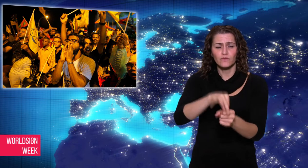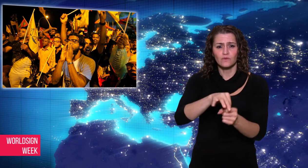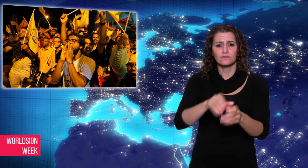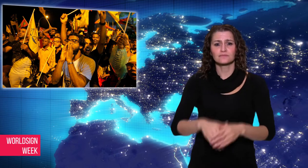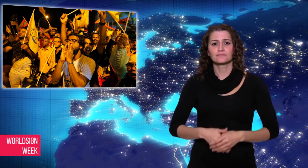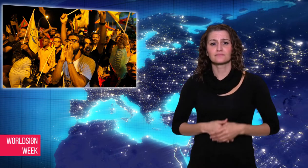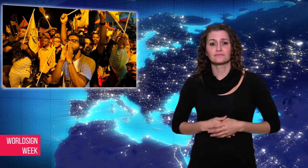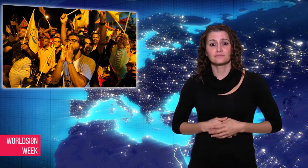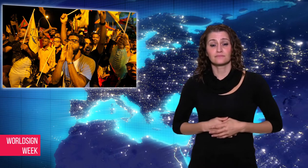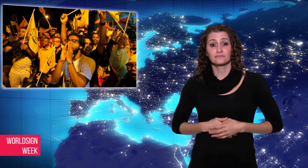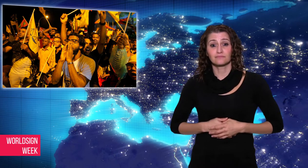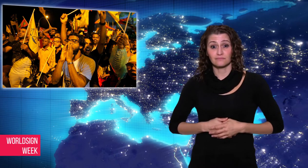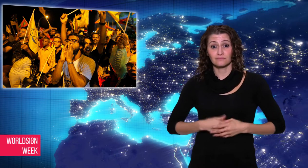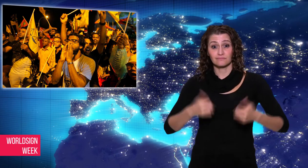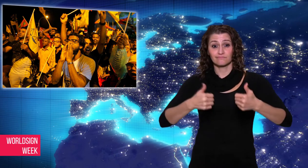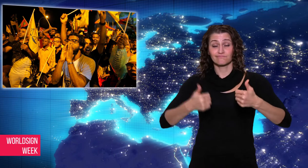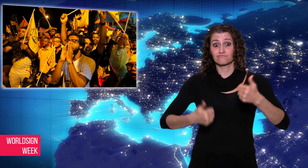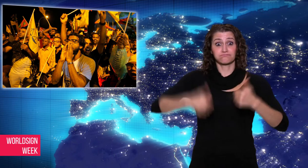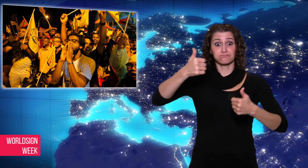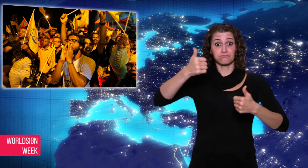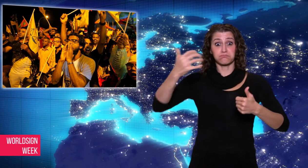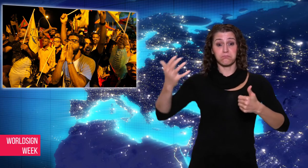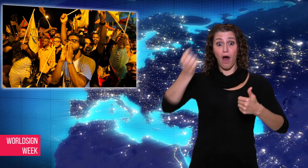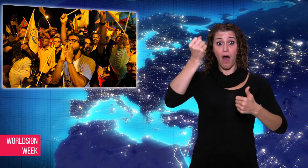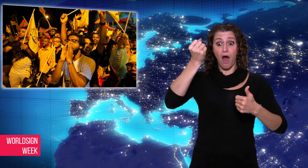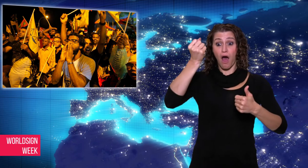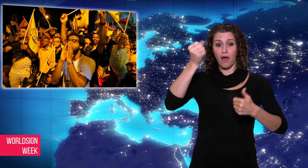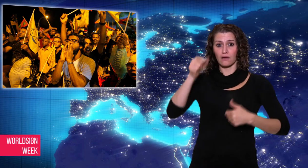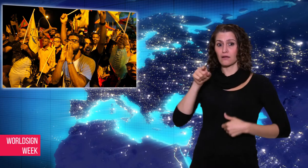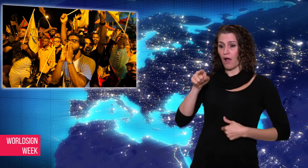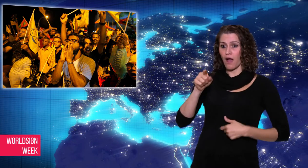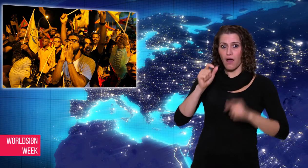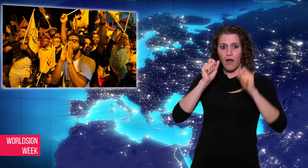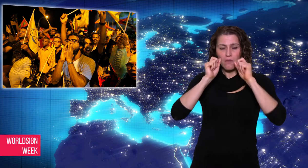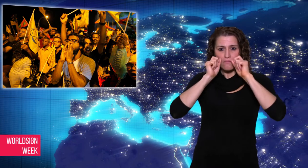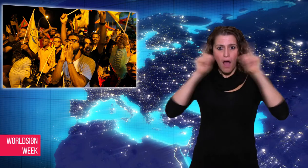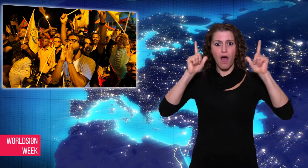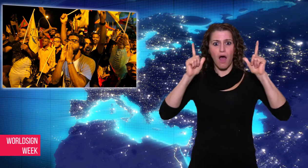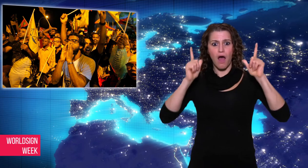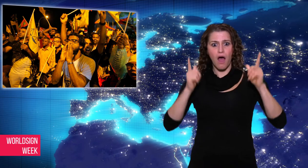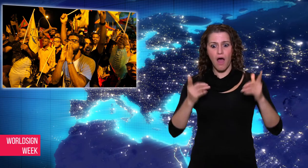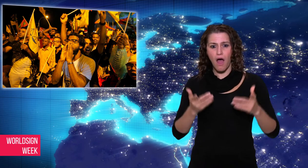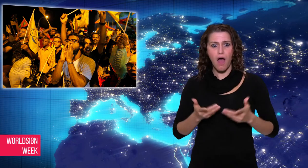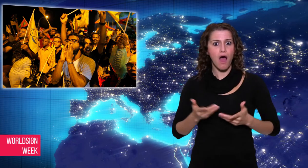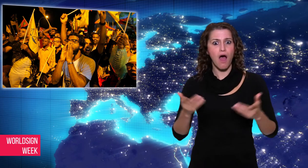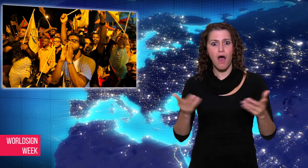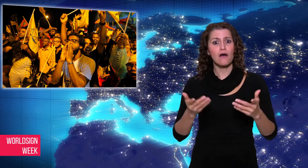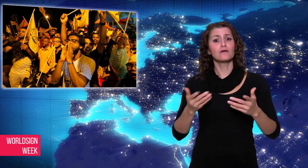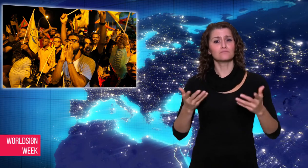victory came as a surprise, as